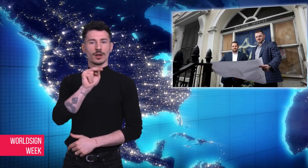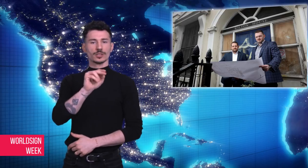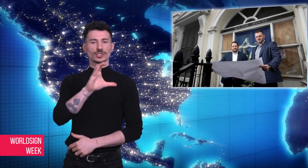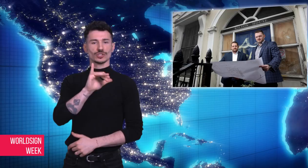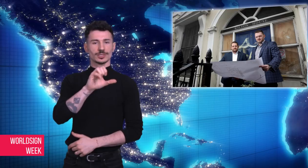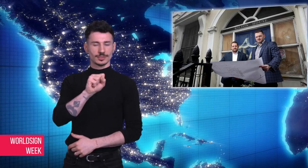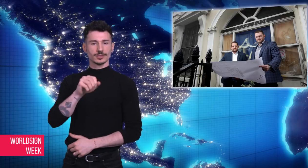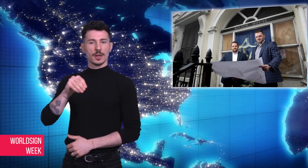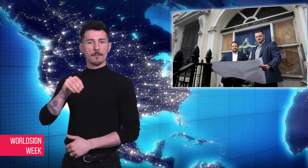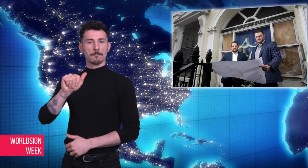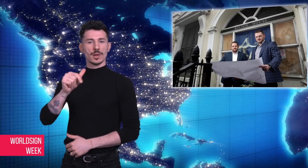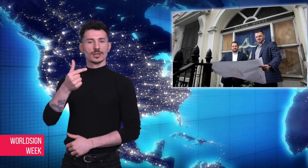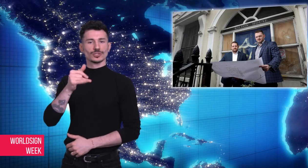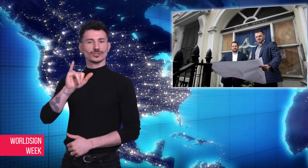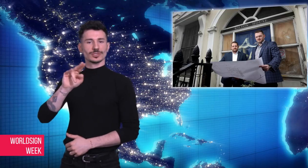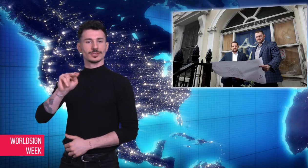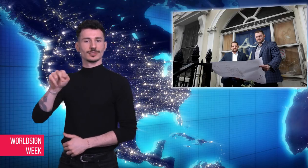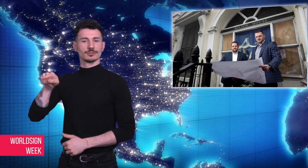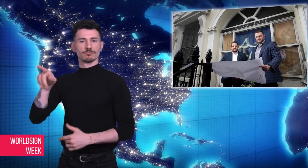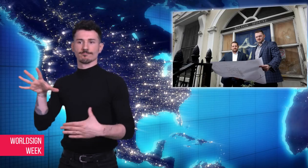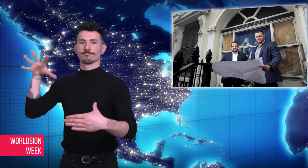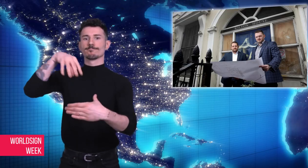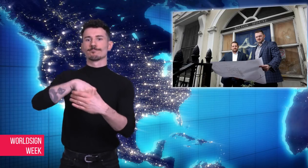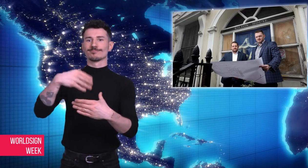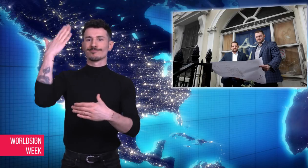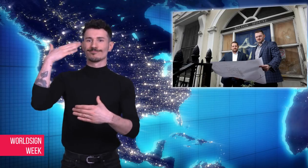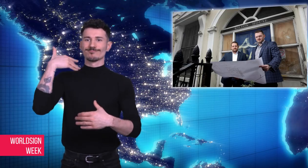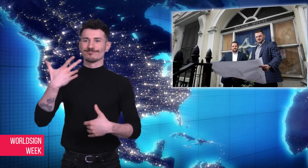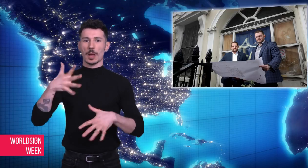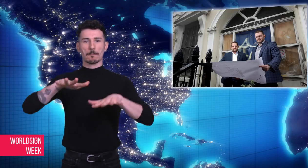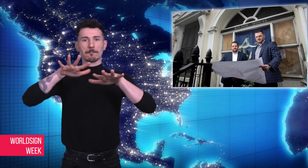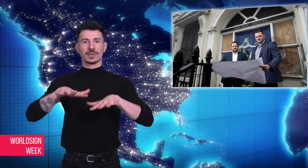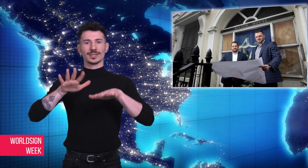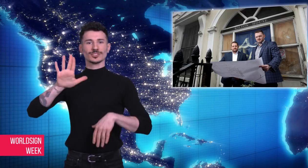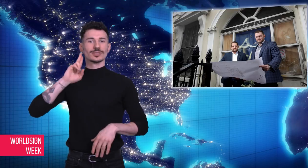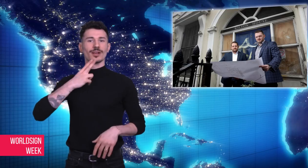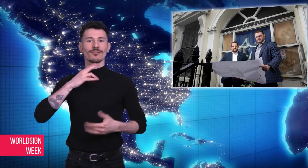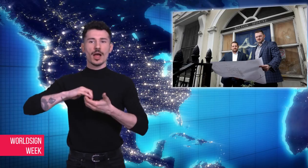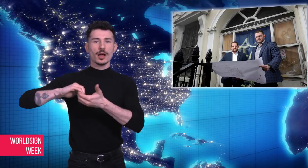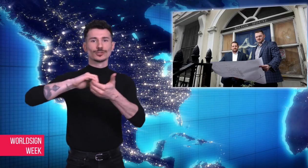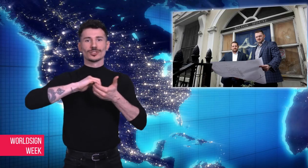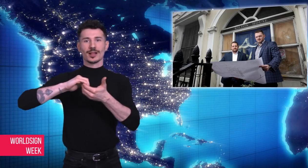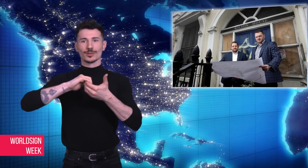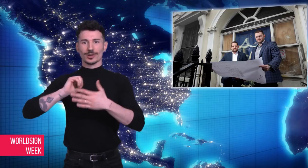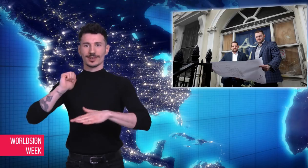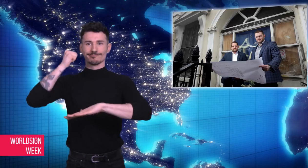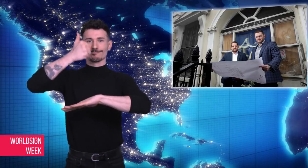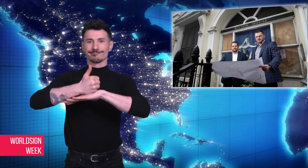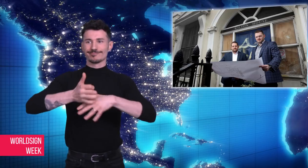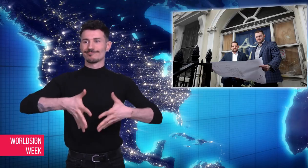honoring a Deaf Briton pioneer named Francis Maginn, he was